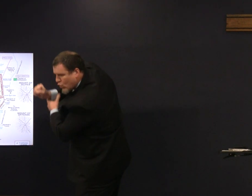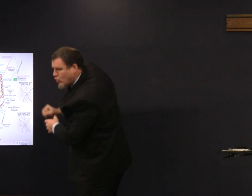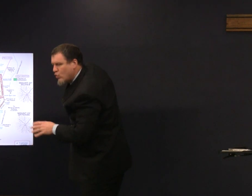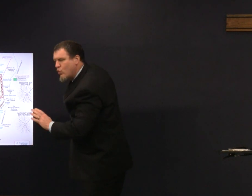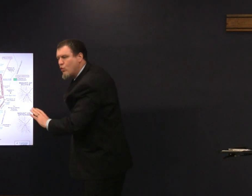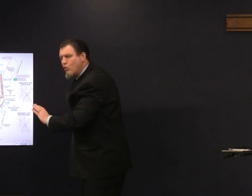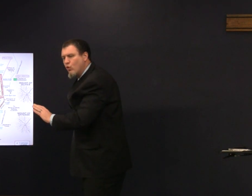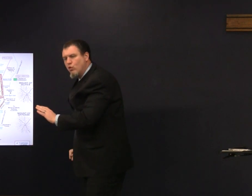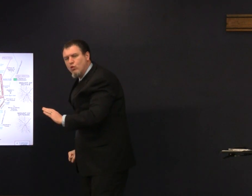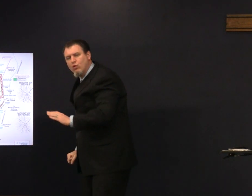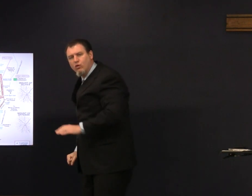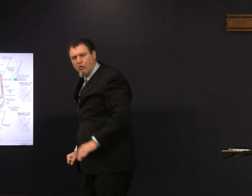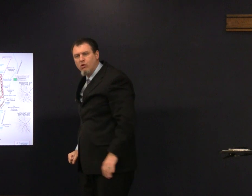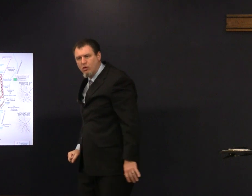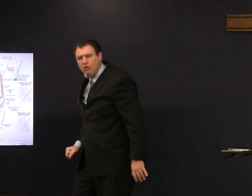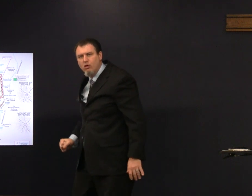and that's where his hand was stopped